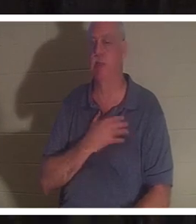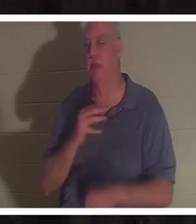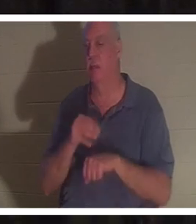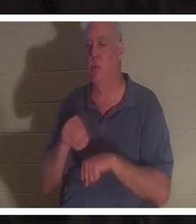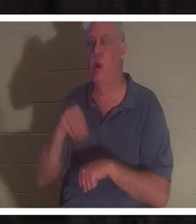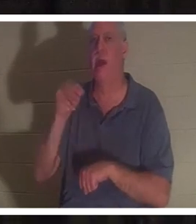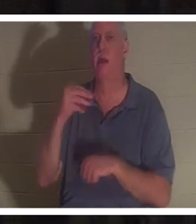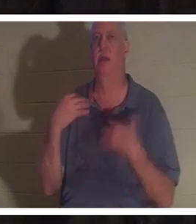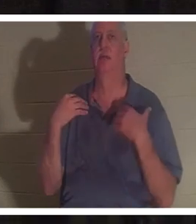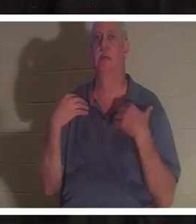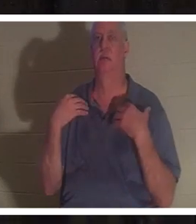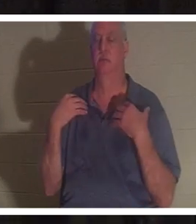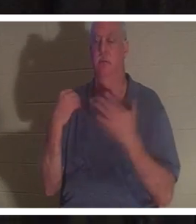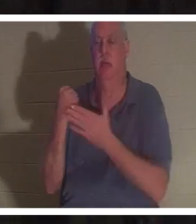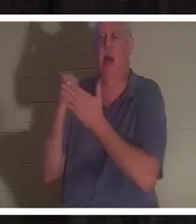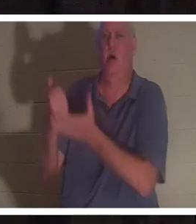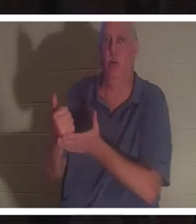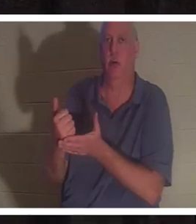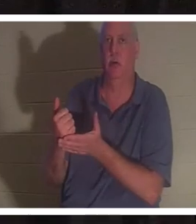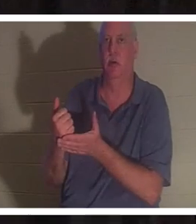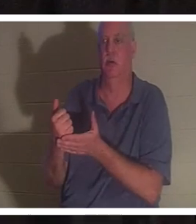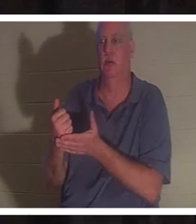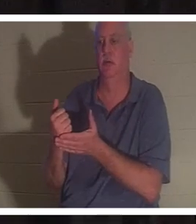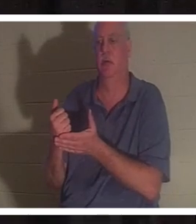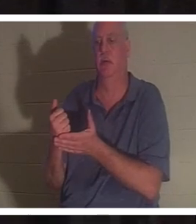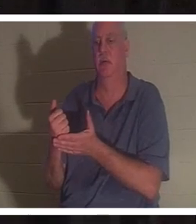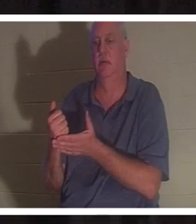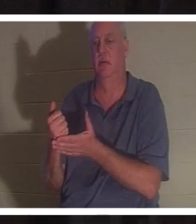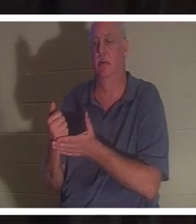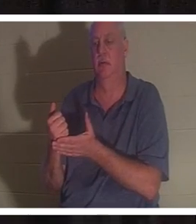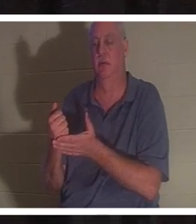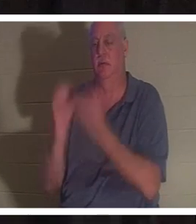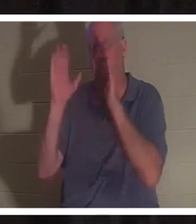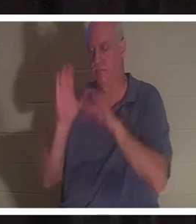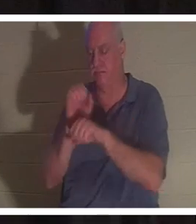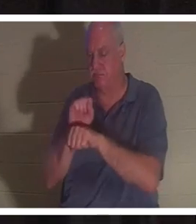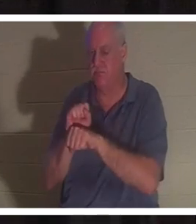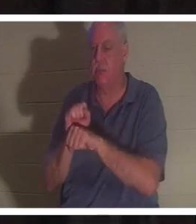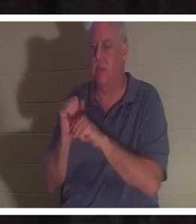and giving her life, and restoring her life. But for the grace of God, I would have passed